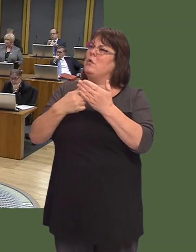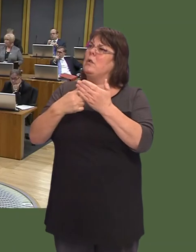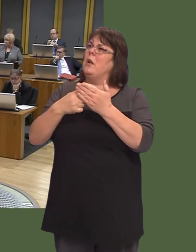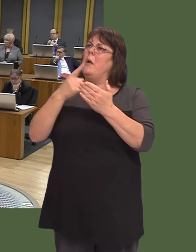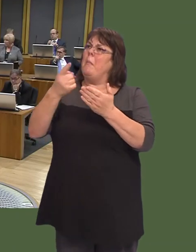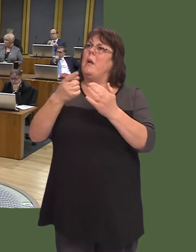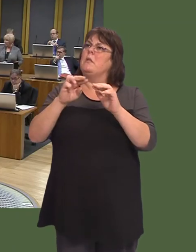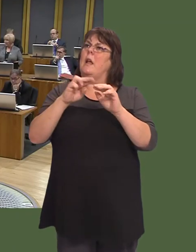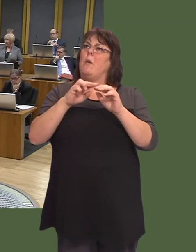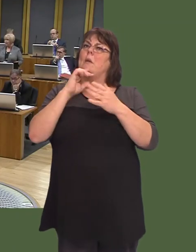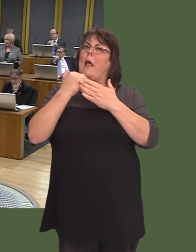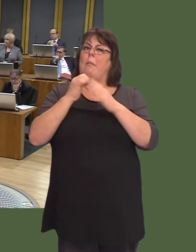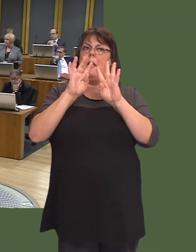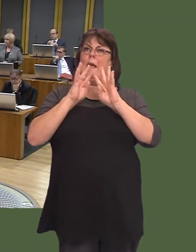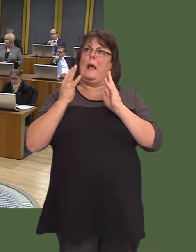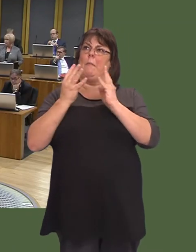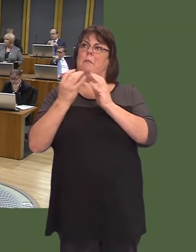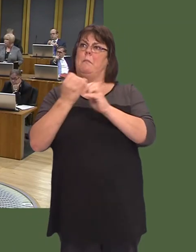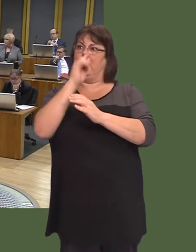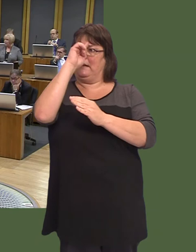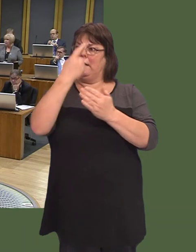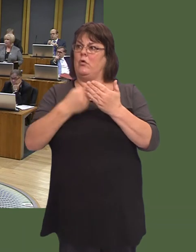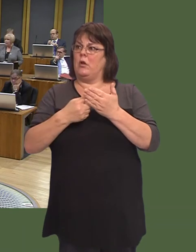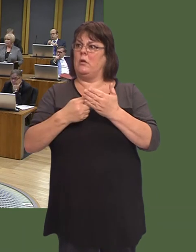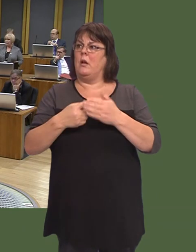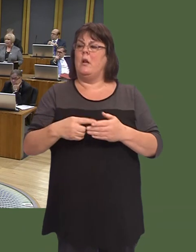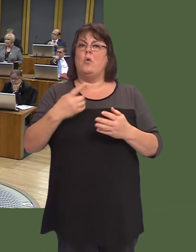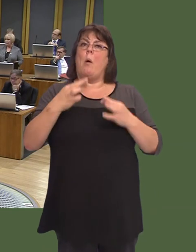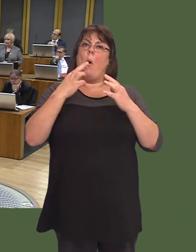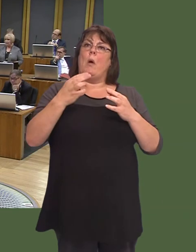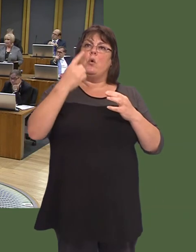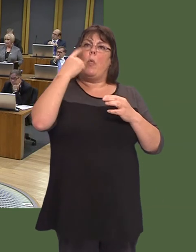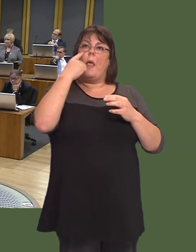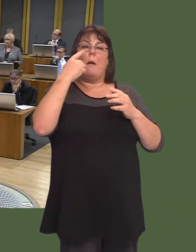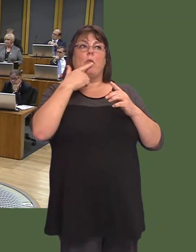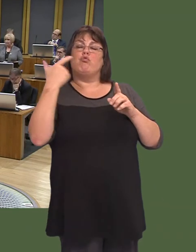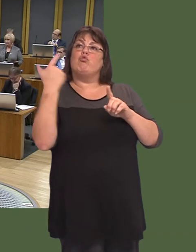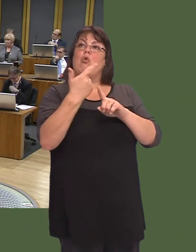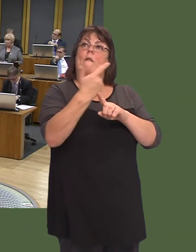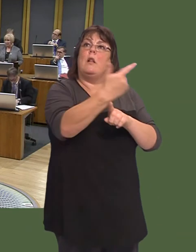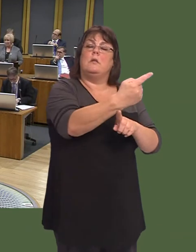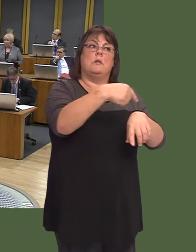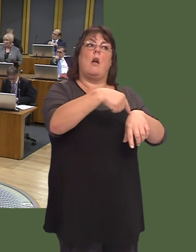Iím hoping to hear that transit time will be something that is taken more seriously